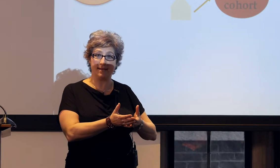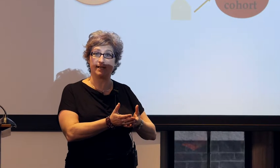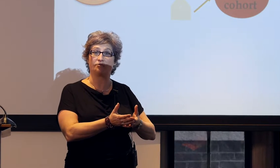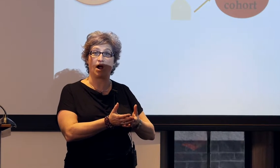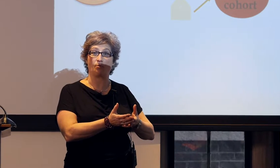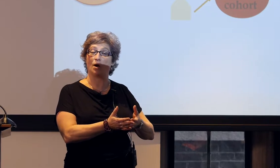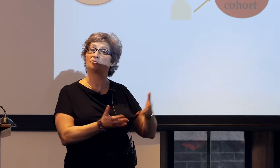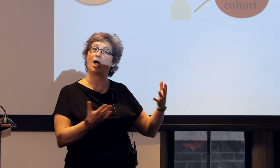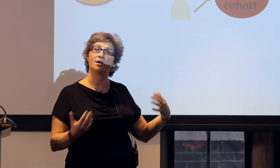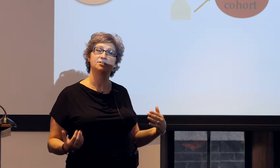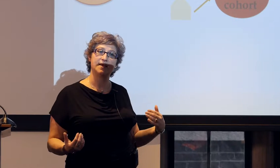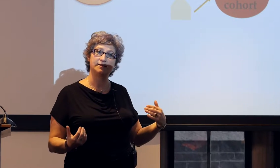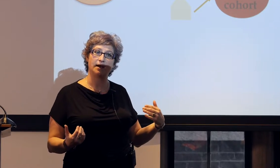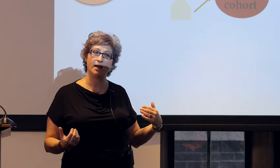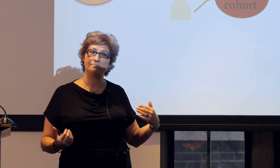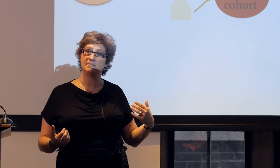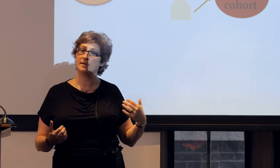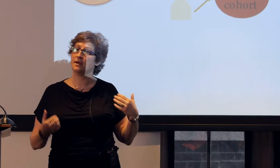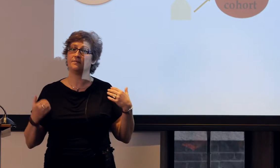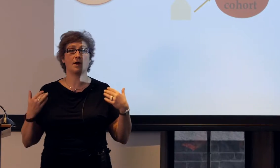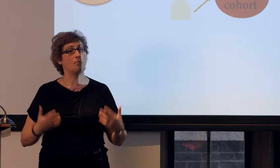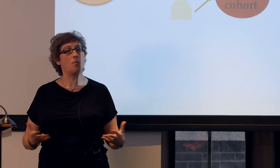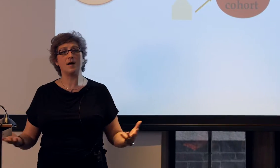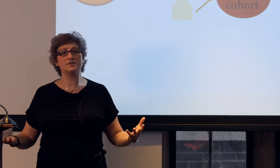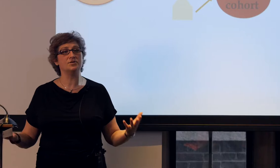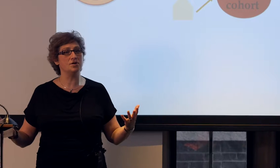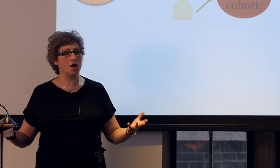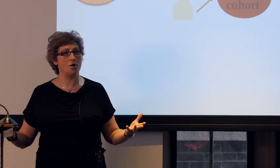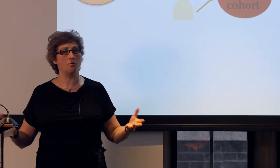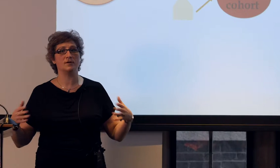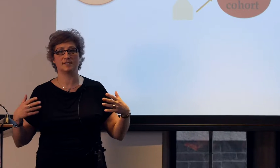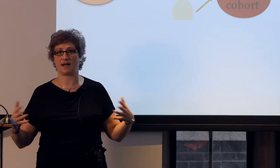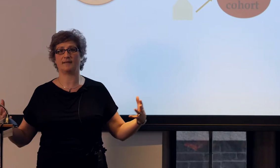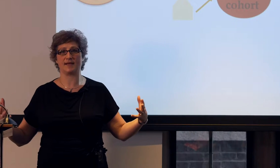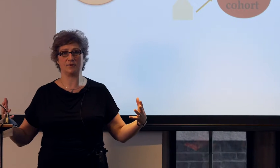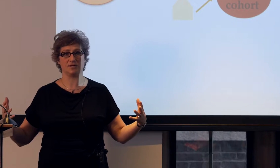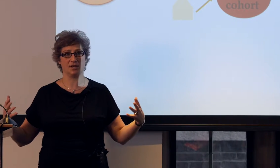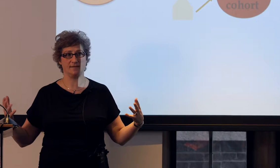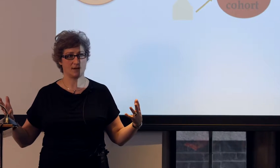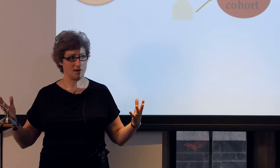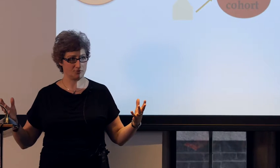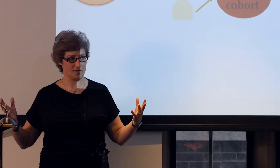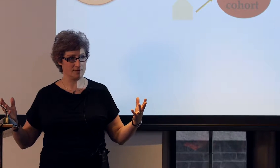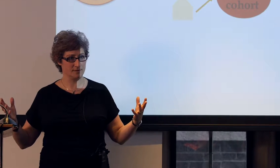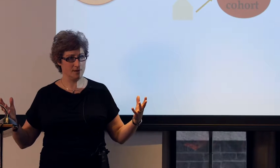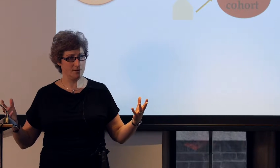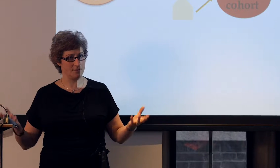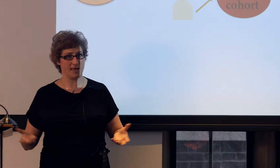in Nicaragua, prior to that time, there was no sign language in the country, okay,